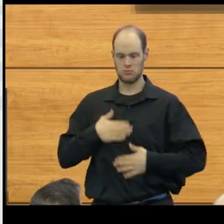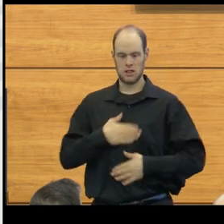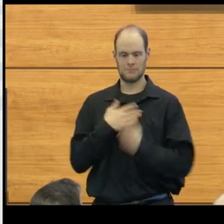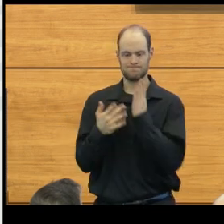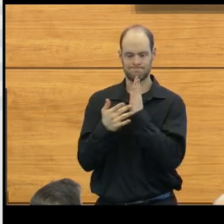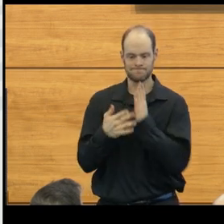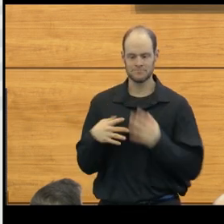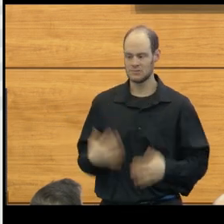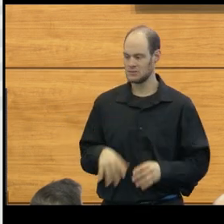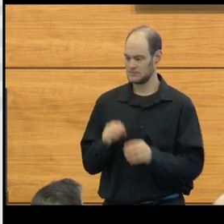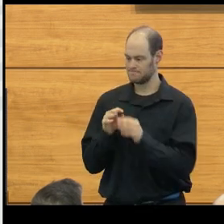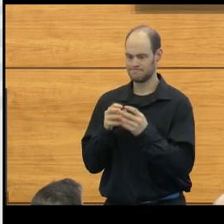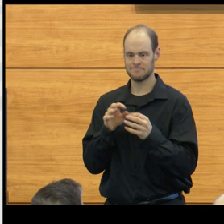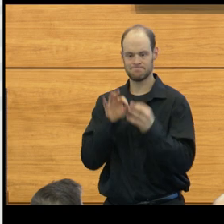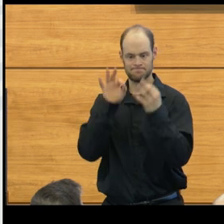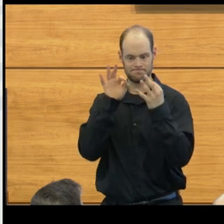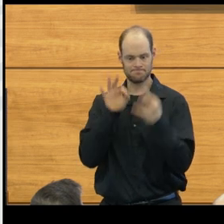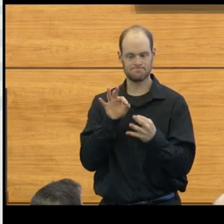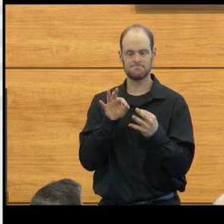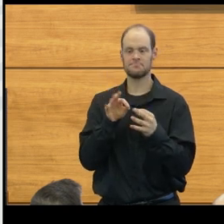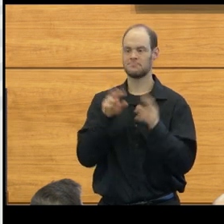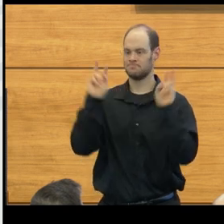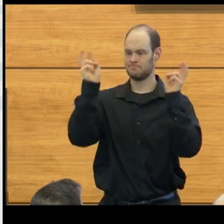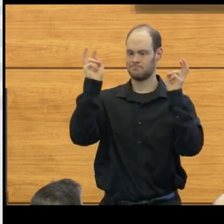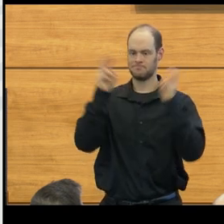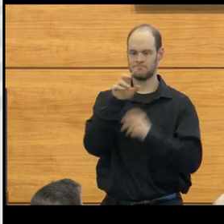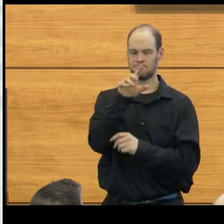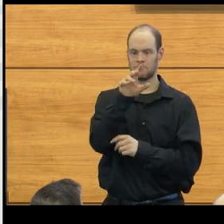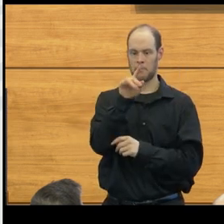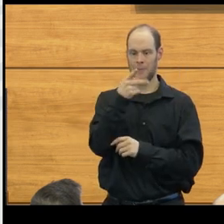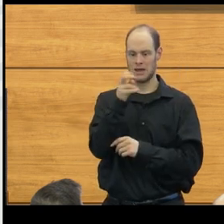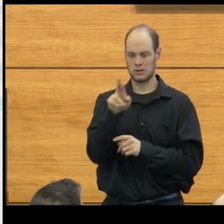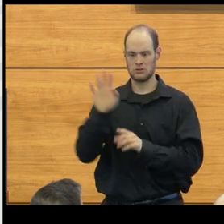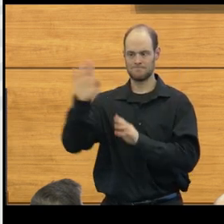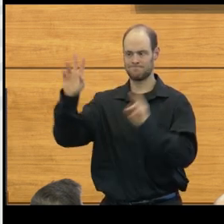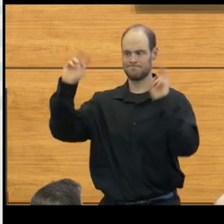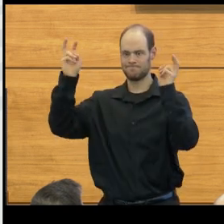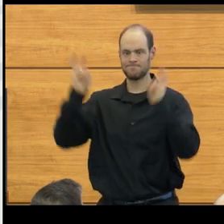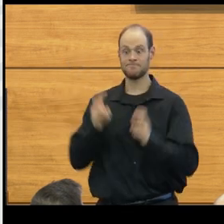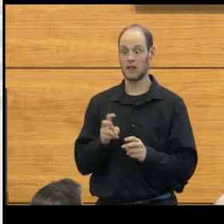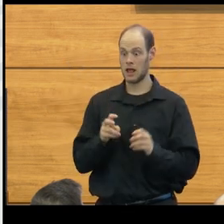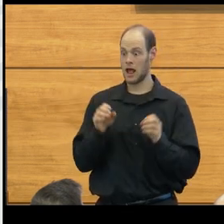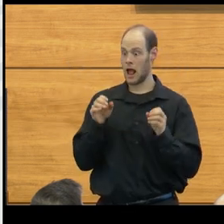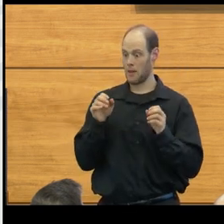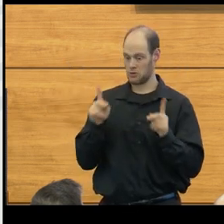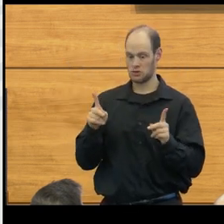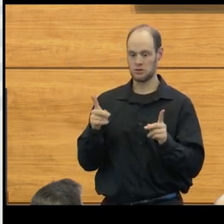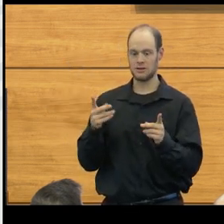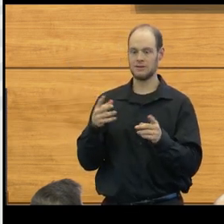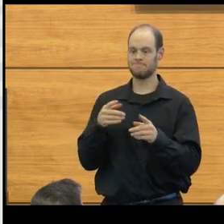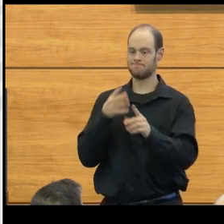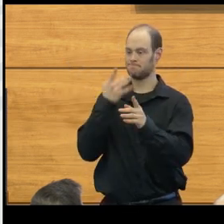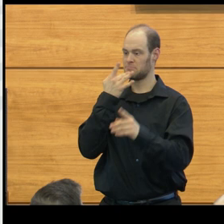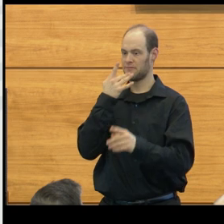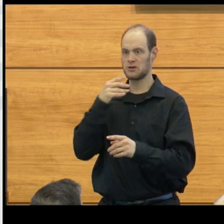I believe he fits very adequately the term that Louis Pasteur had, that "Chance favors the prepared mind."